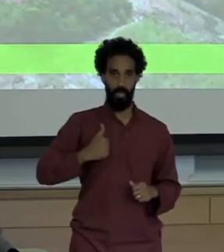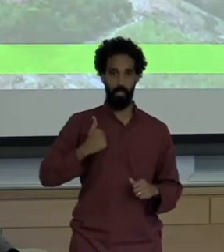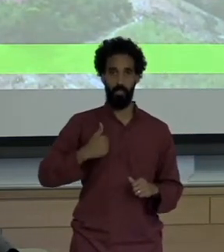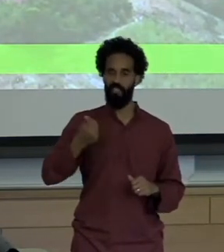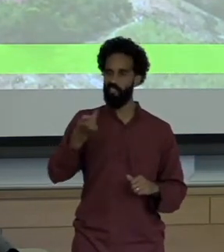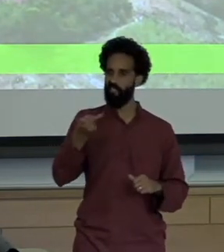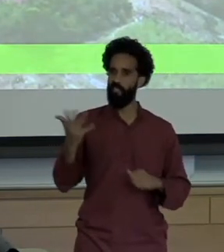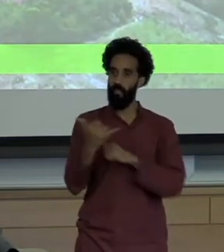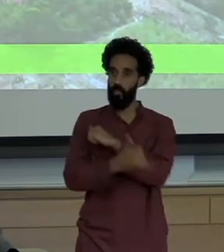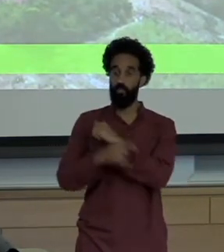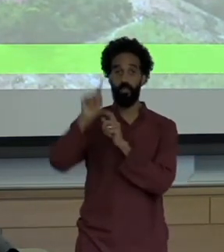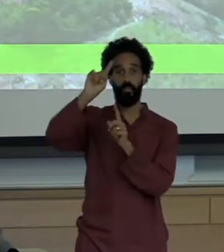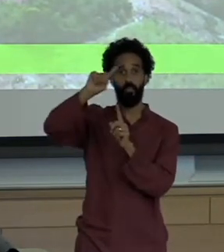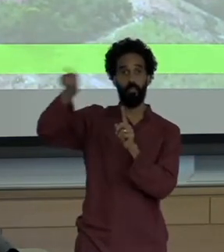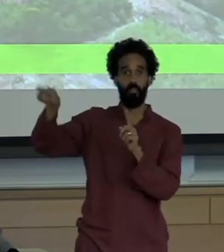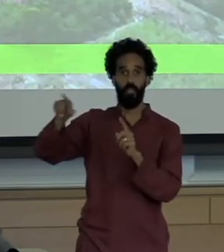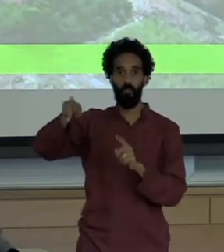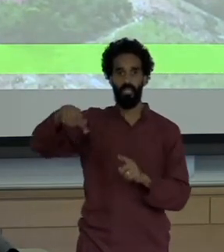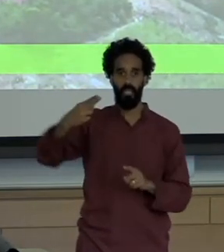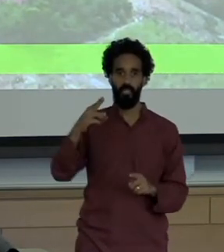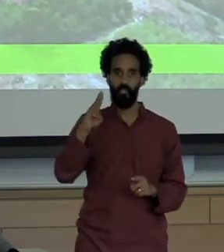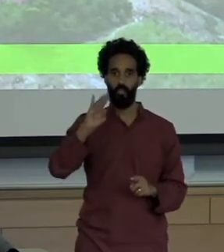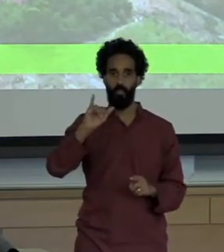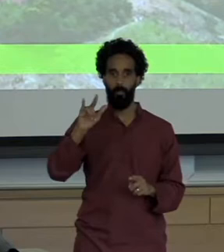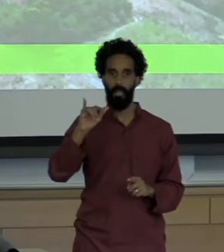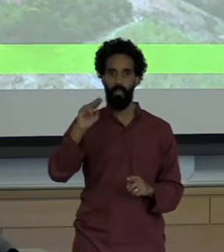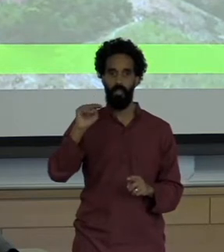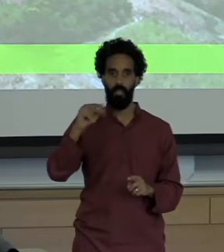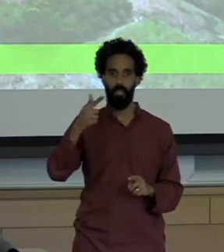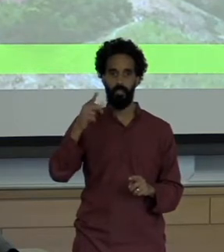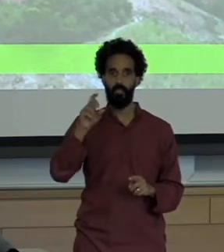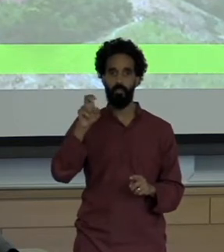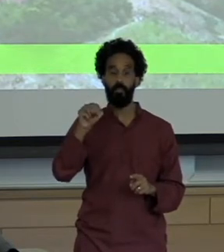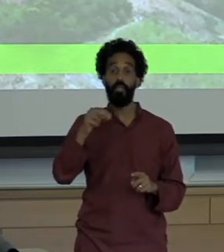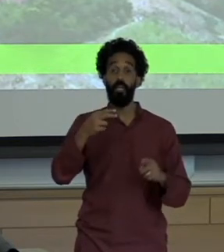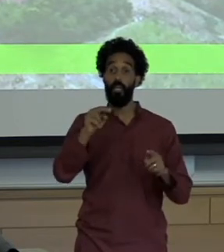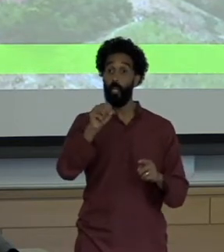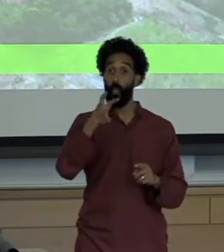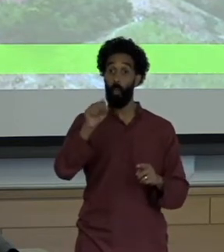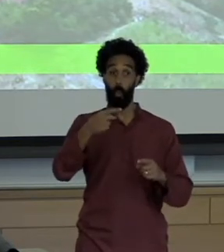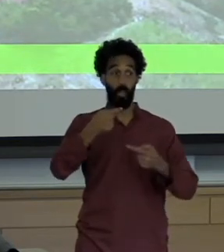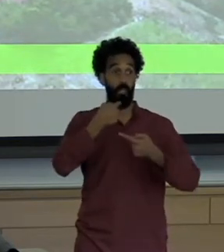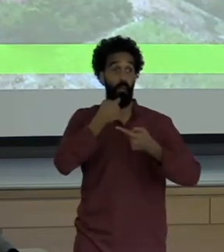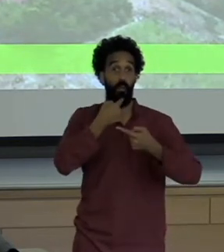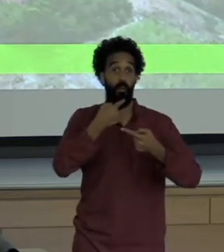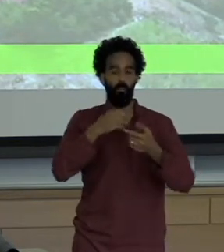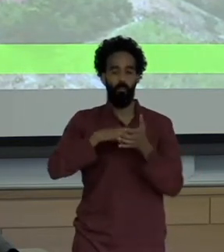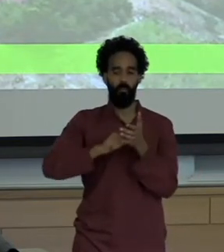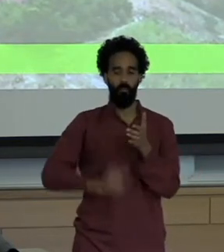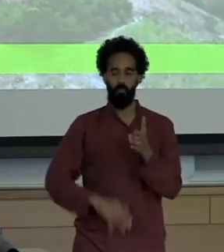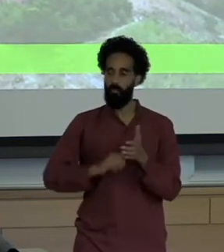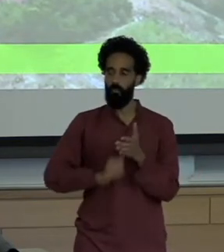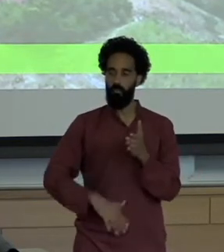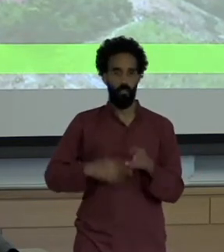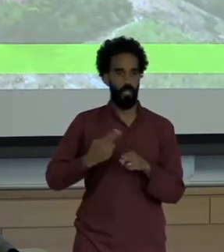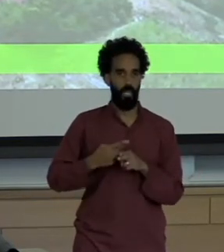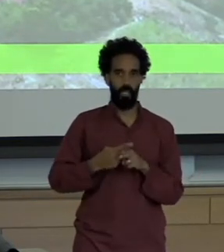Their name seldom made the news. So this became identified as the Samarco Valley disaster